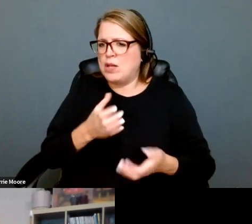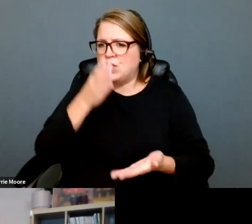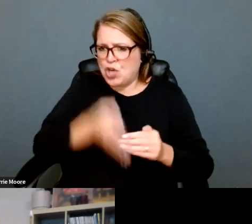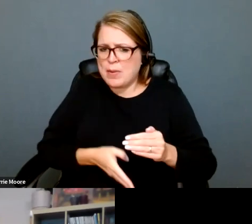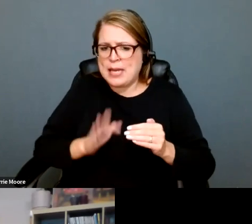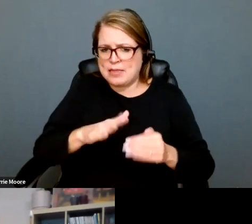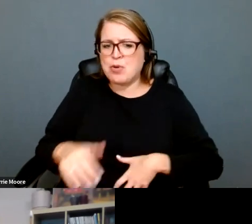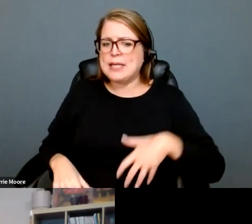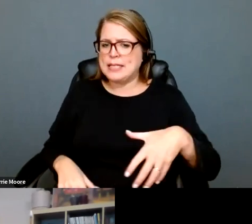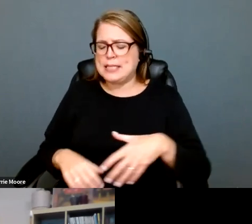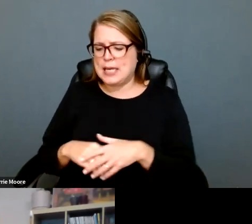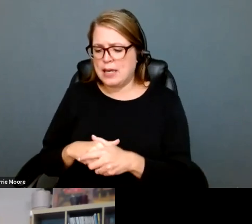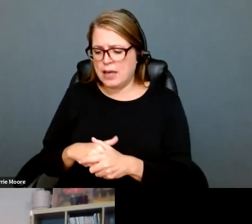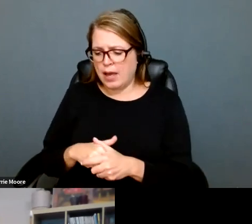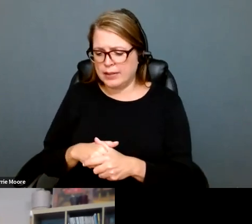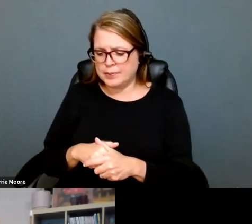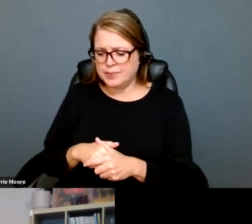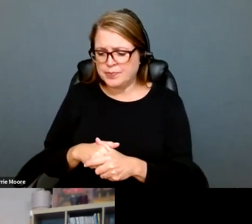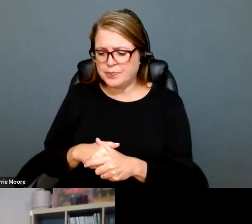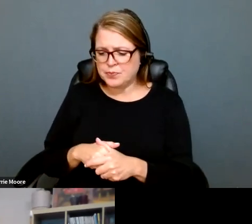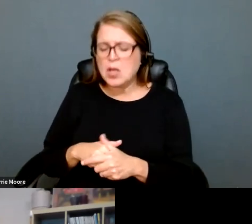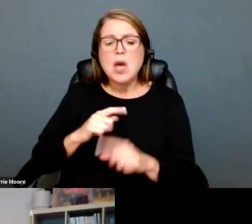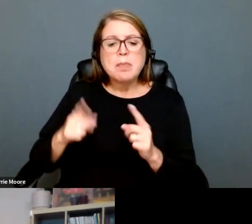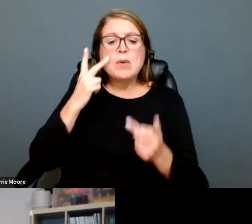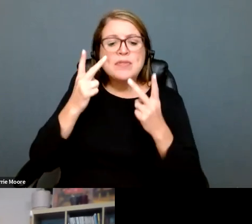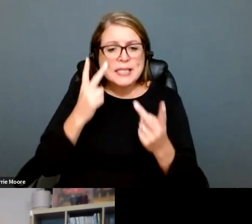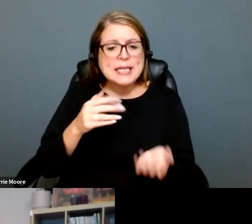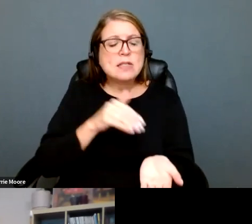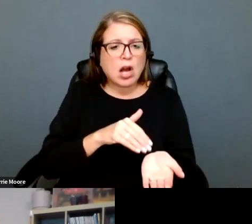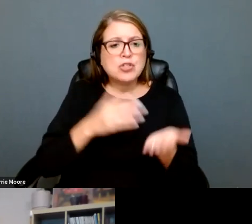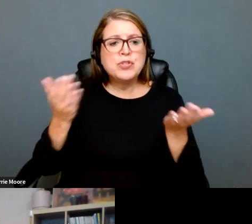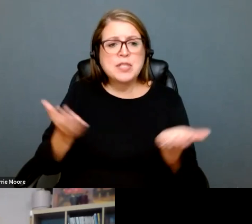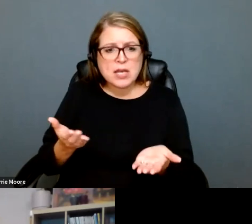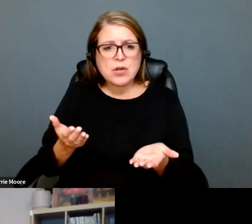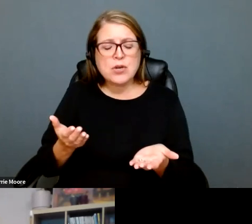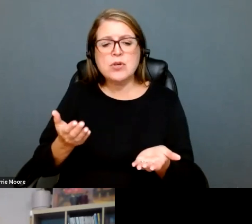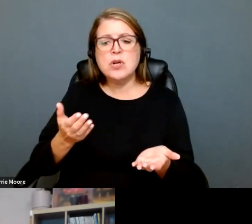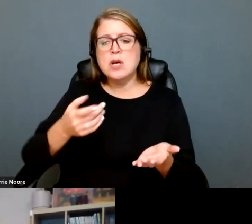their pregnancy. And I think those are the major things. Doctors here too are also